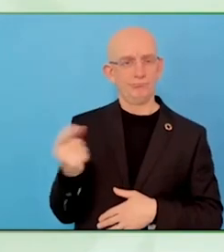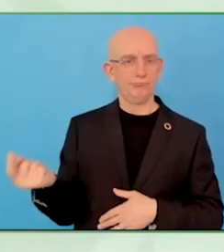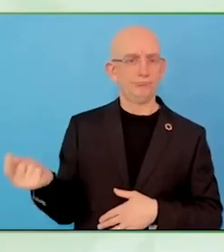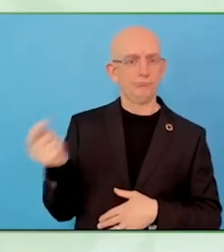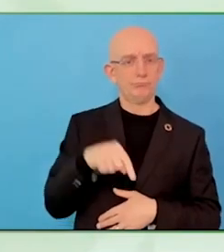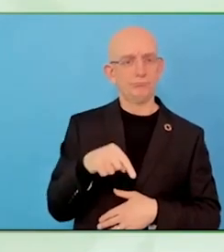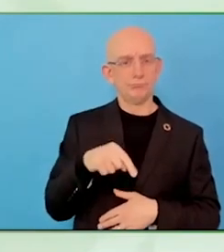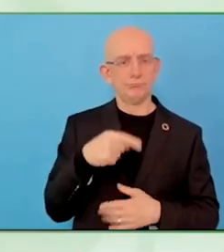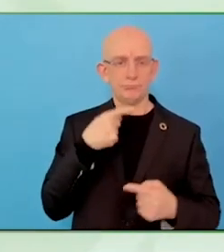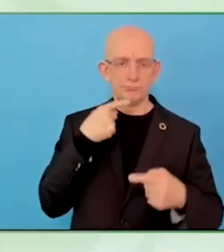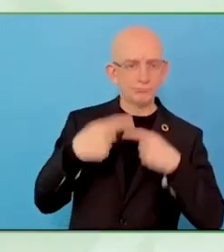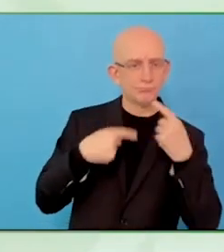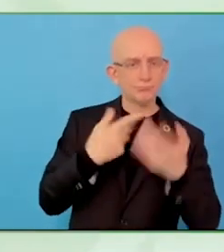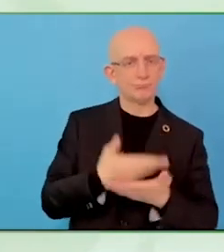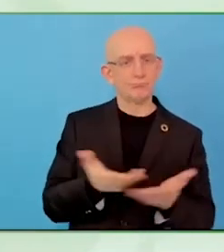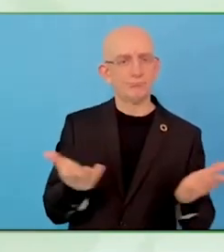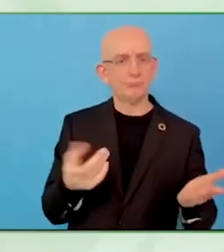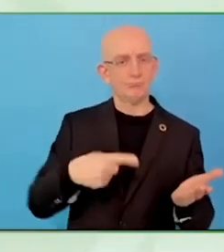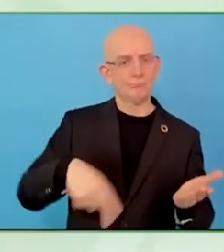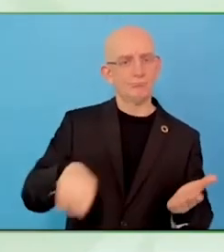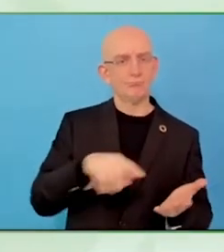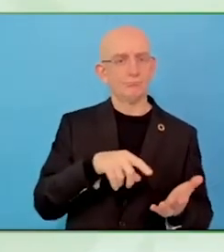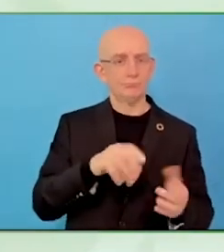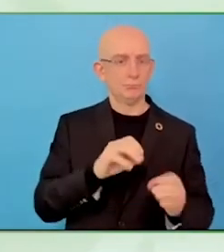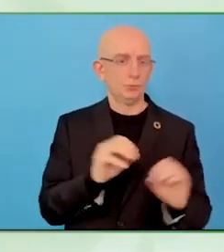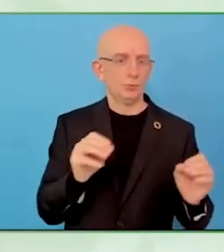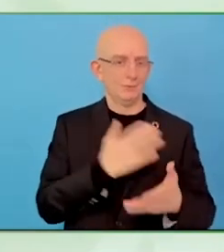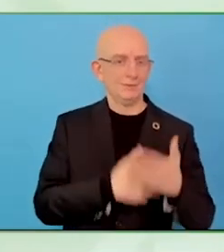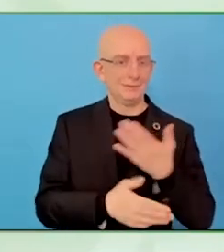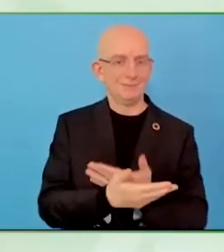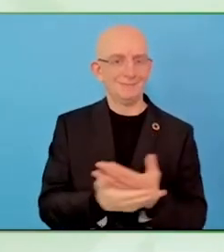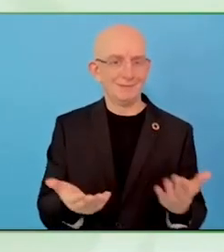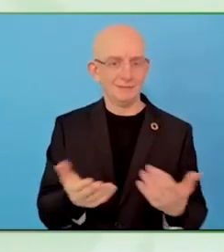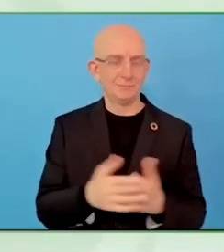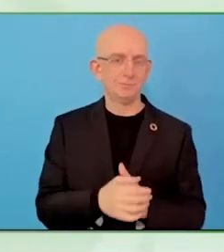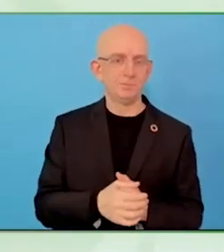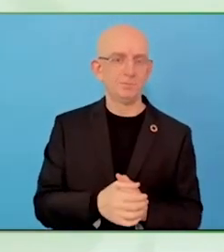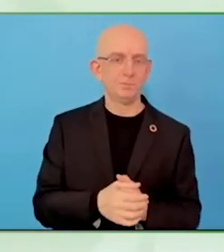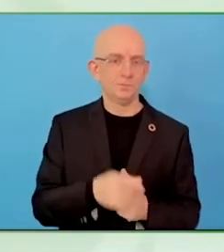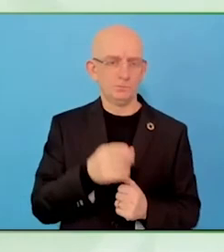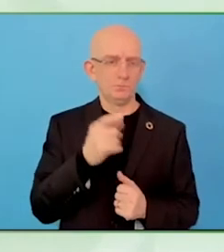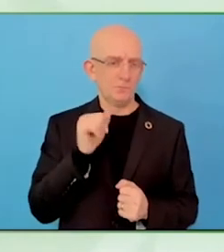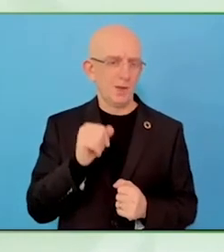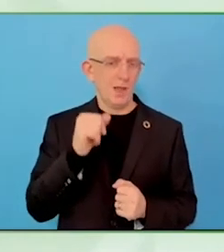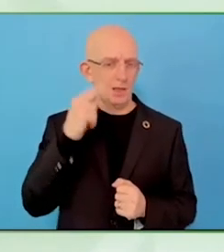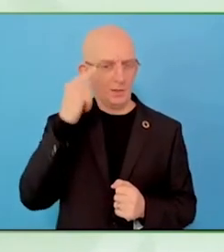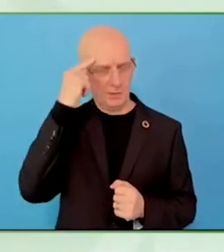So, it is going on and it is really amazing. It sounds amazing.